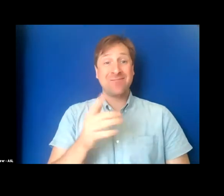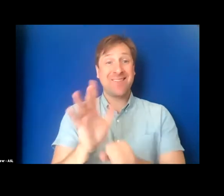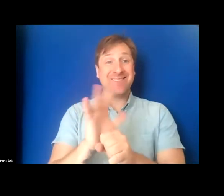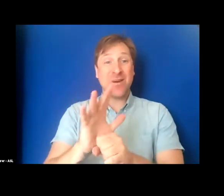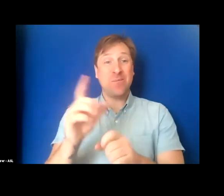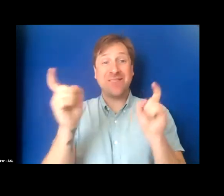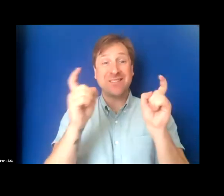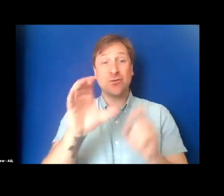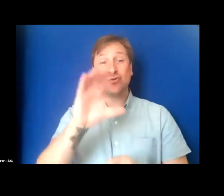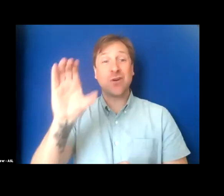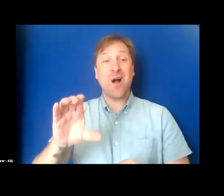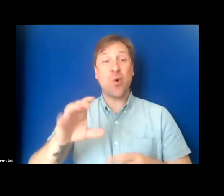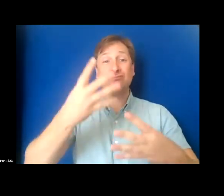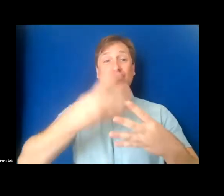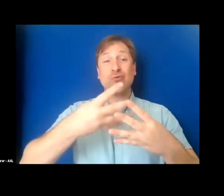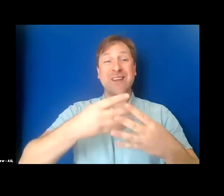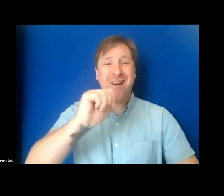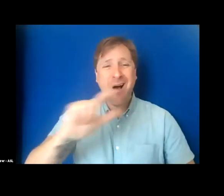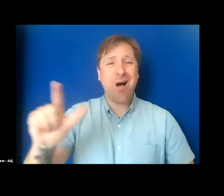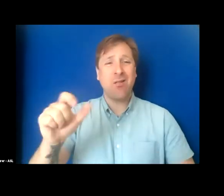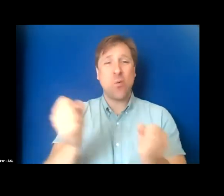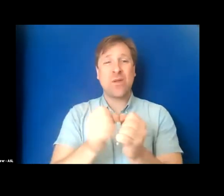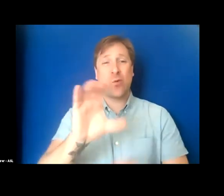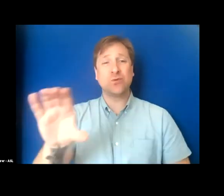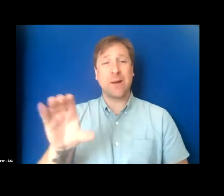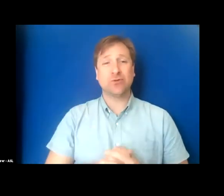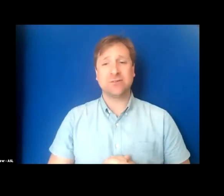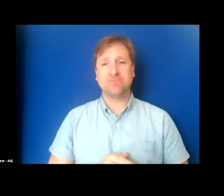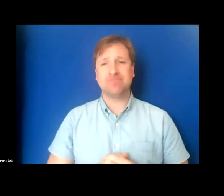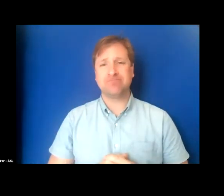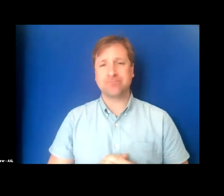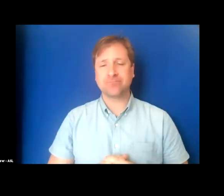to screen all of our programming with captions. Then during the pandemic,